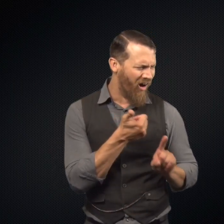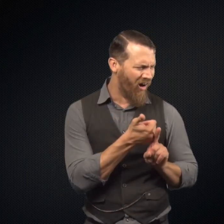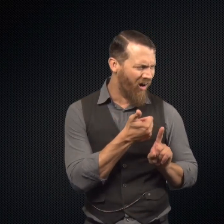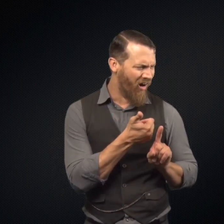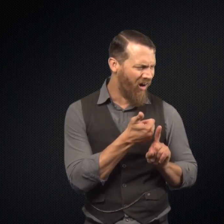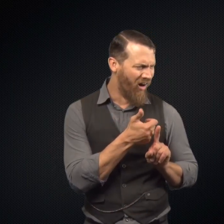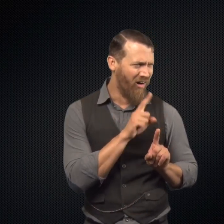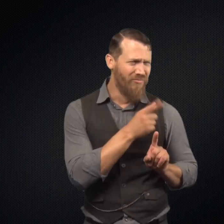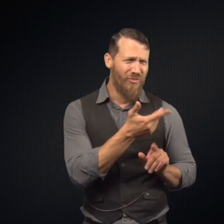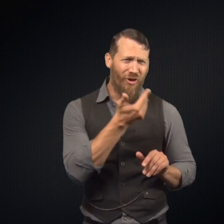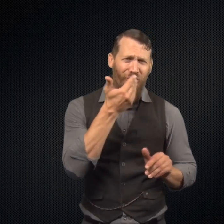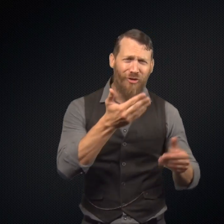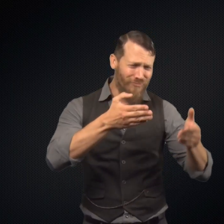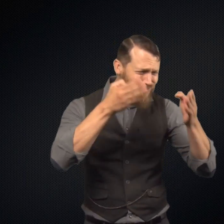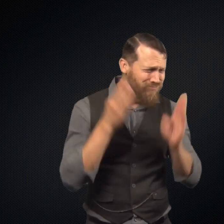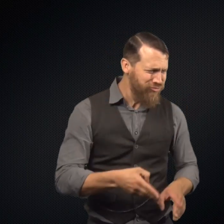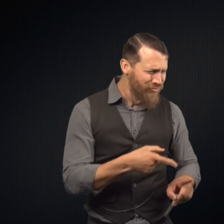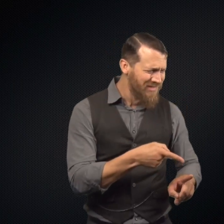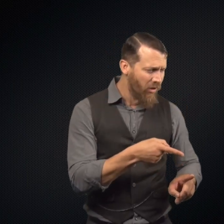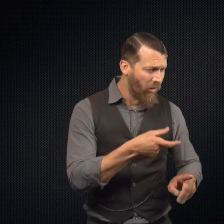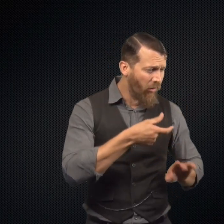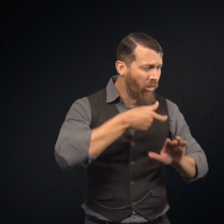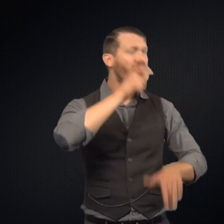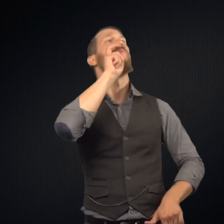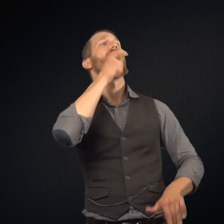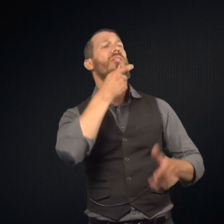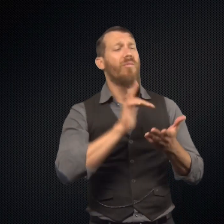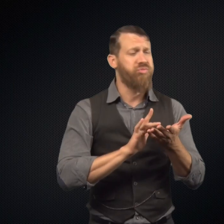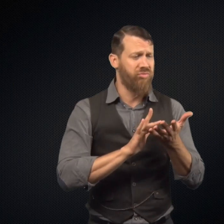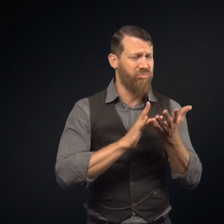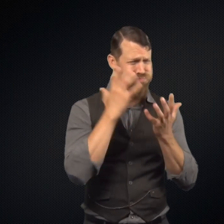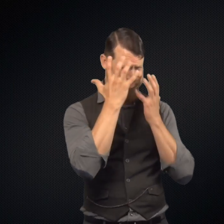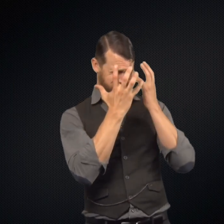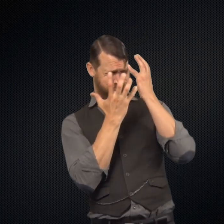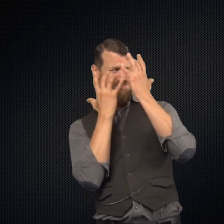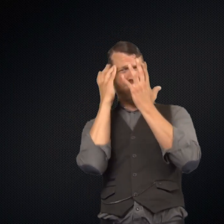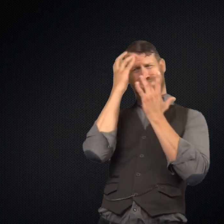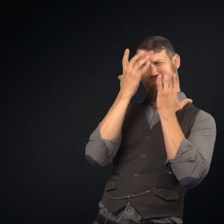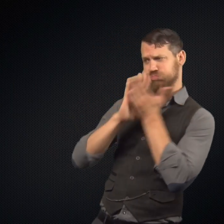Dr Jekyll who is such a good guy would drink this potion